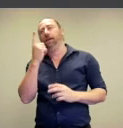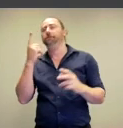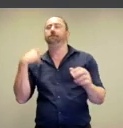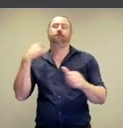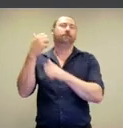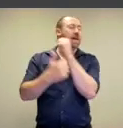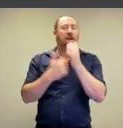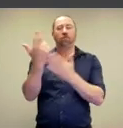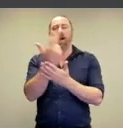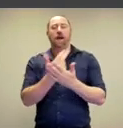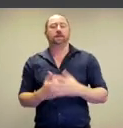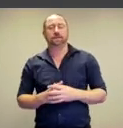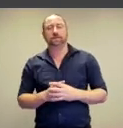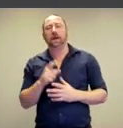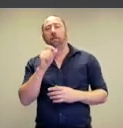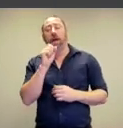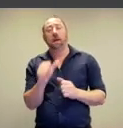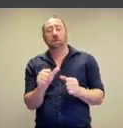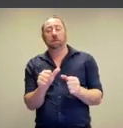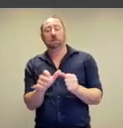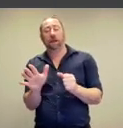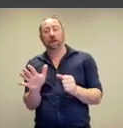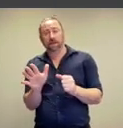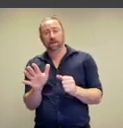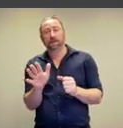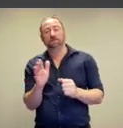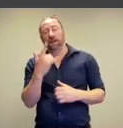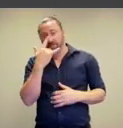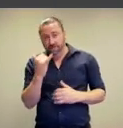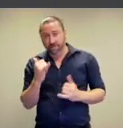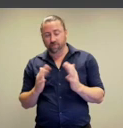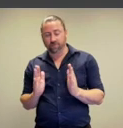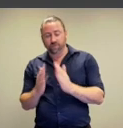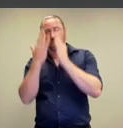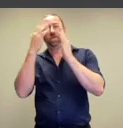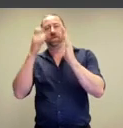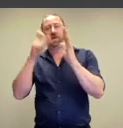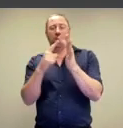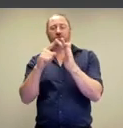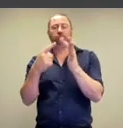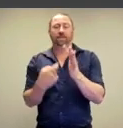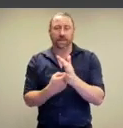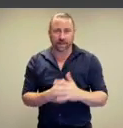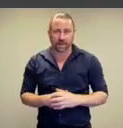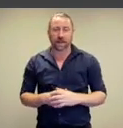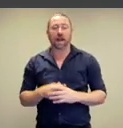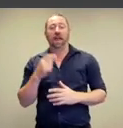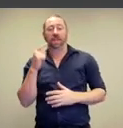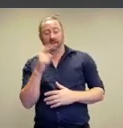one of my absolute favorite artists, he had a brilliant